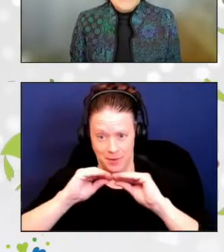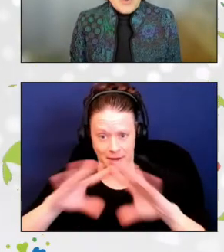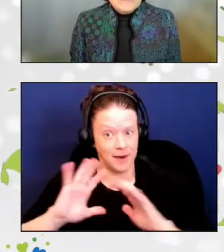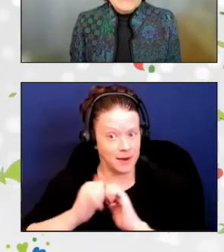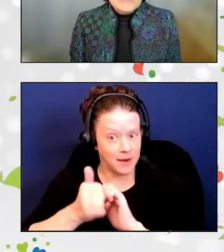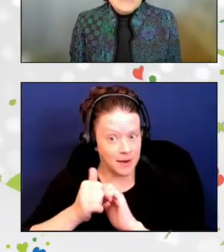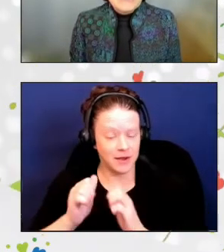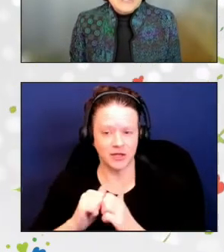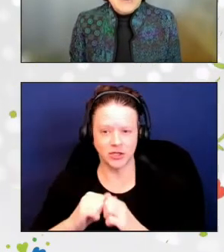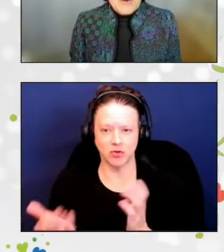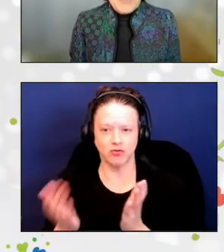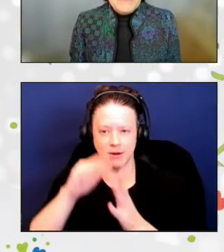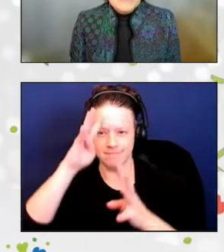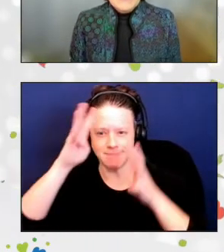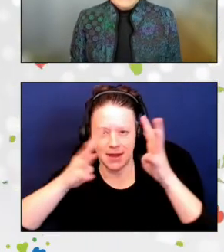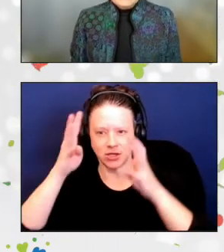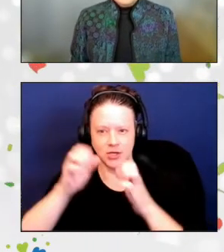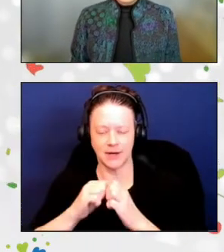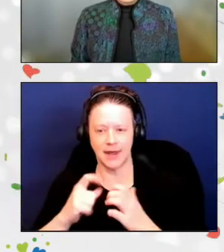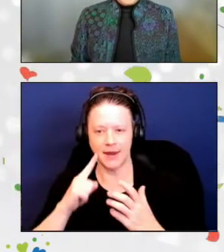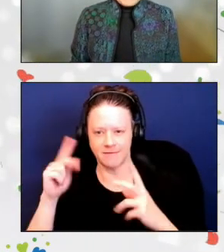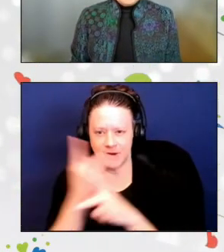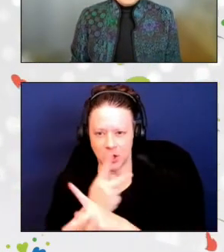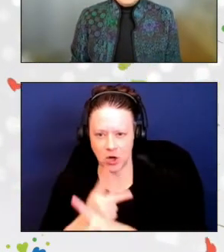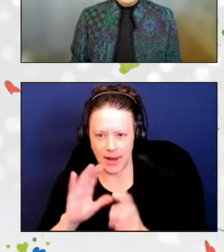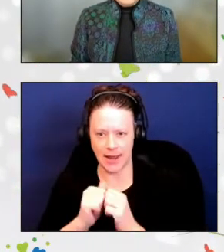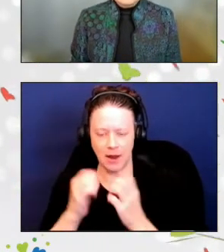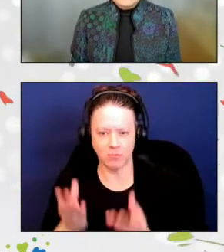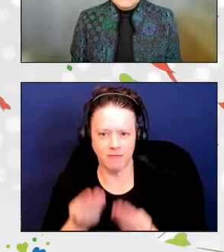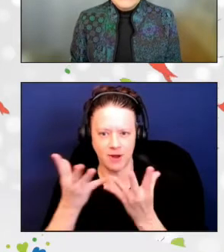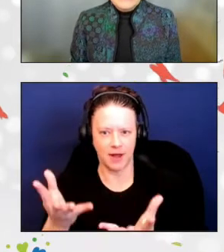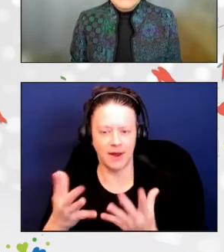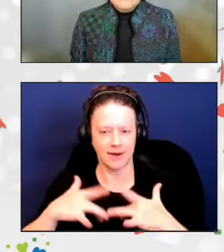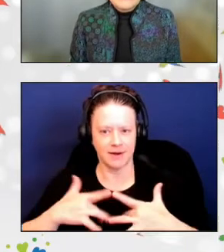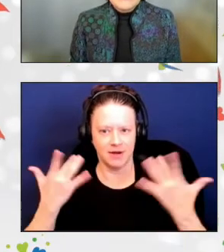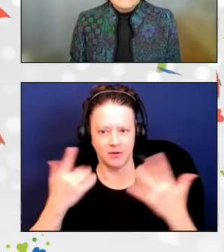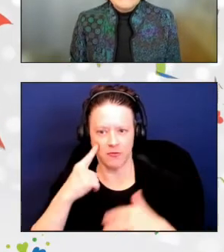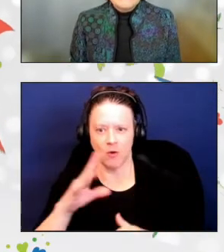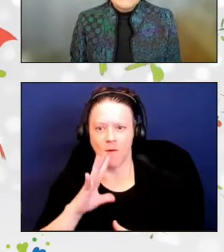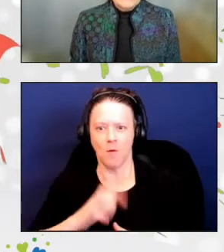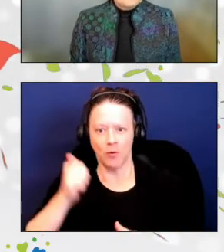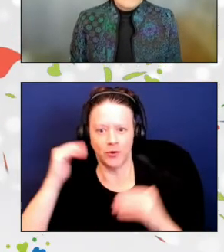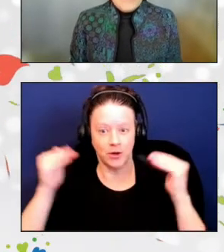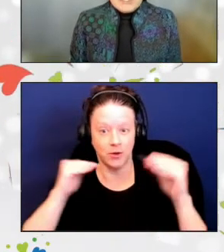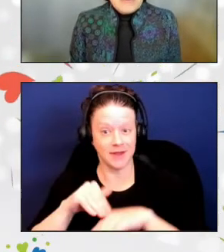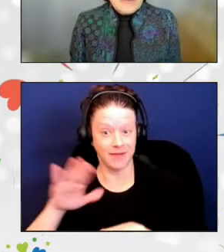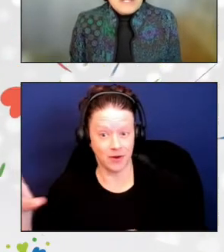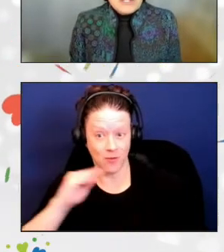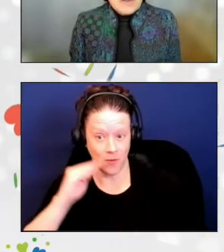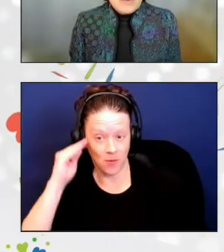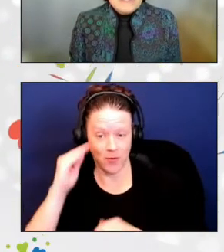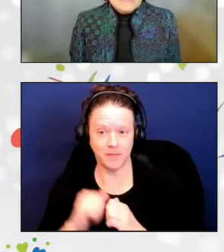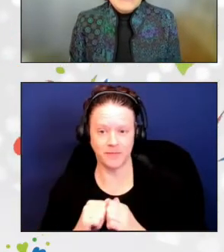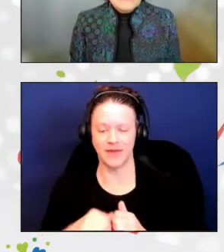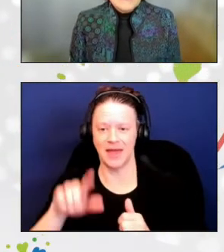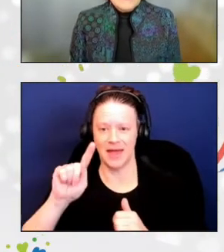for older adults at home, including crafts, Tai Chi exercises, Falls Prevention Courses,